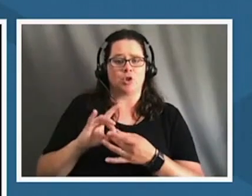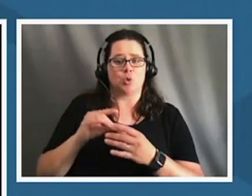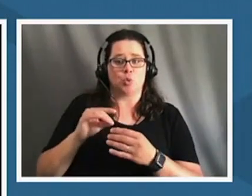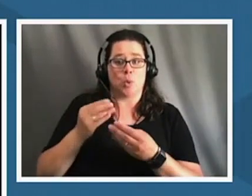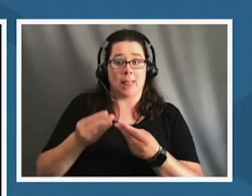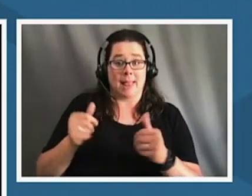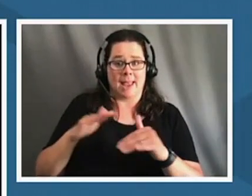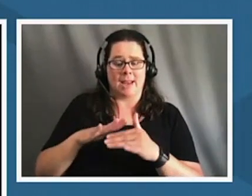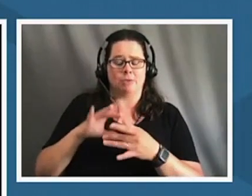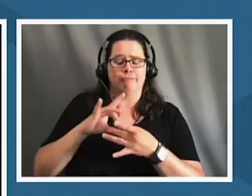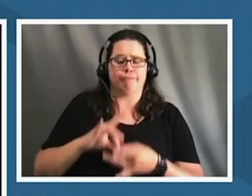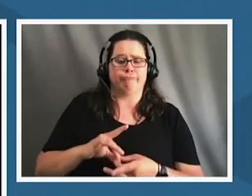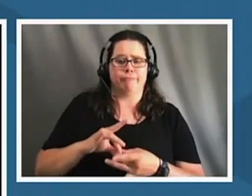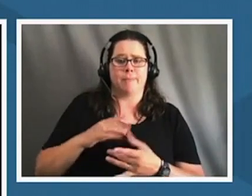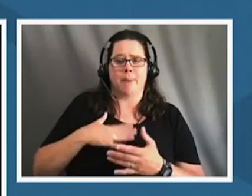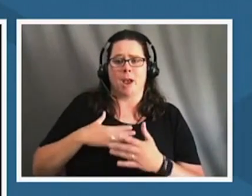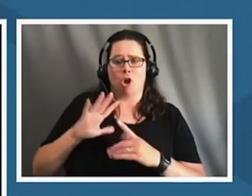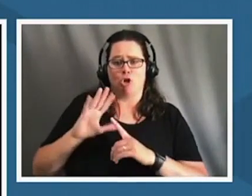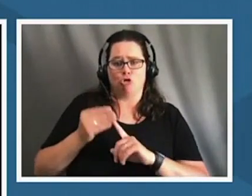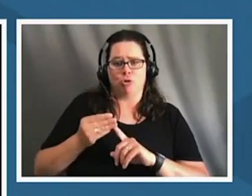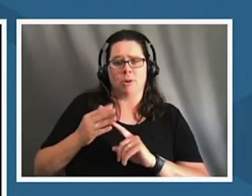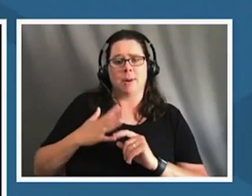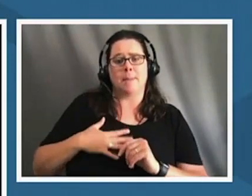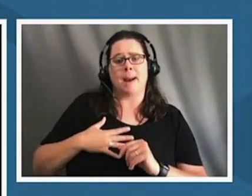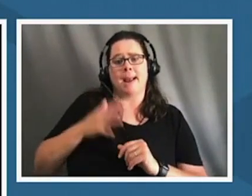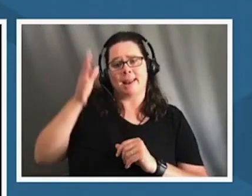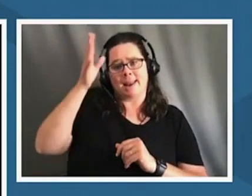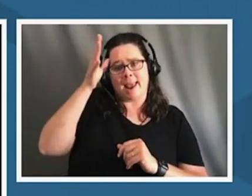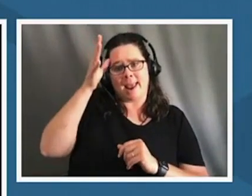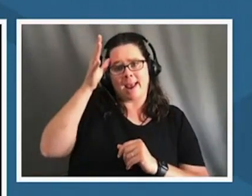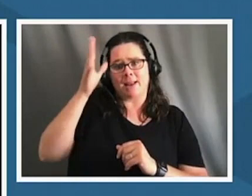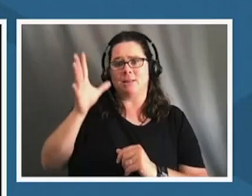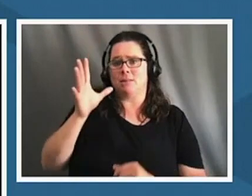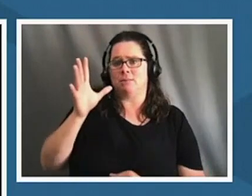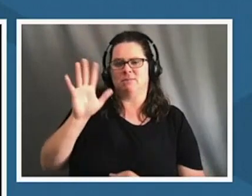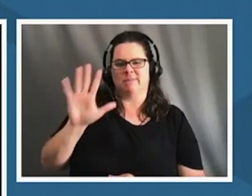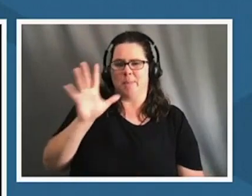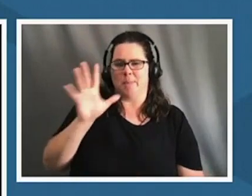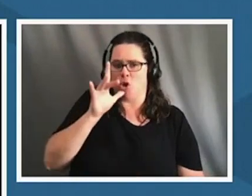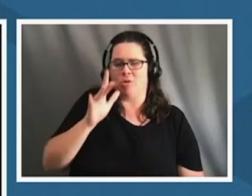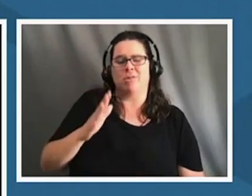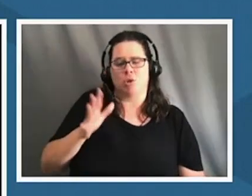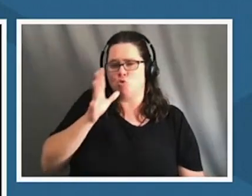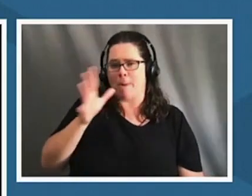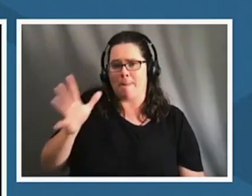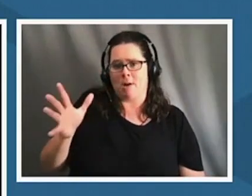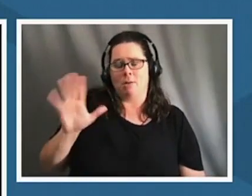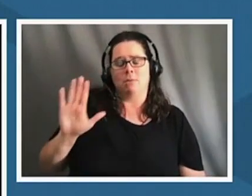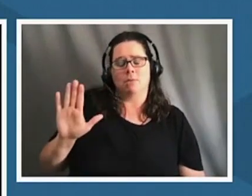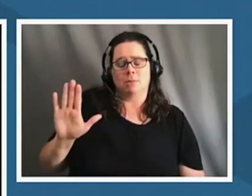my grandmother paternal